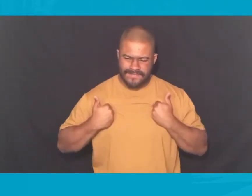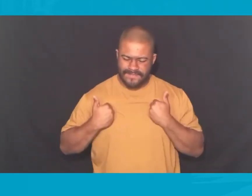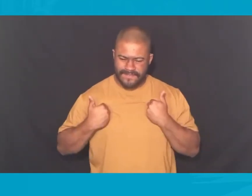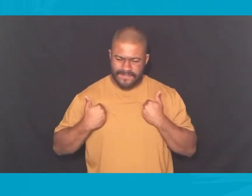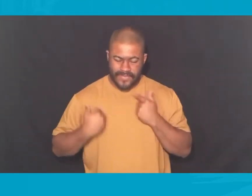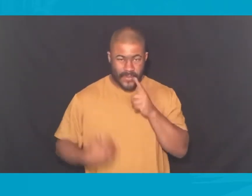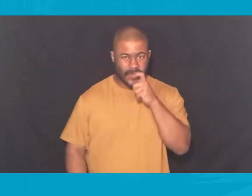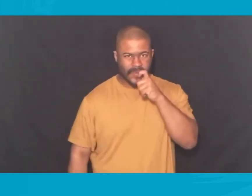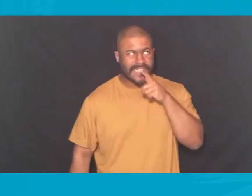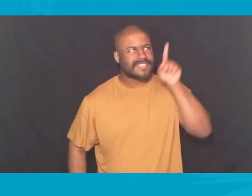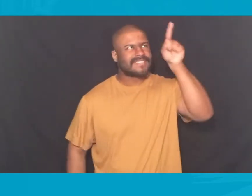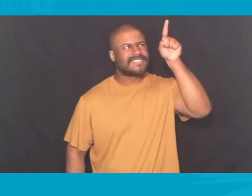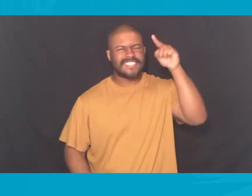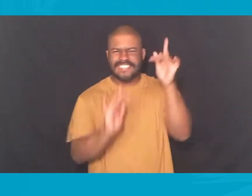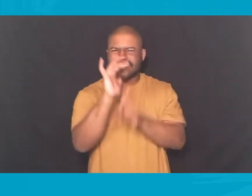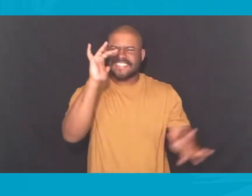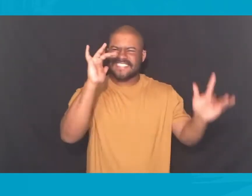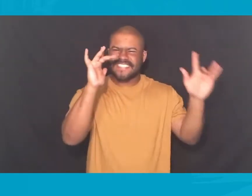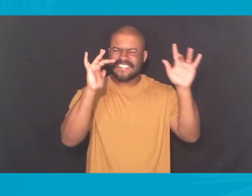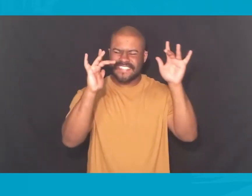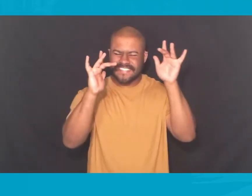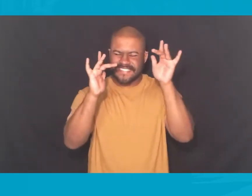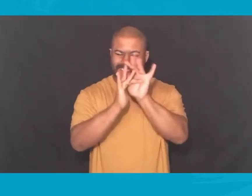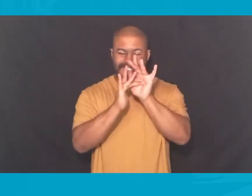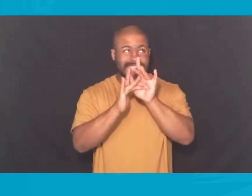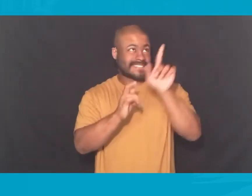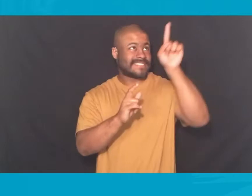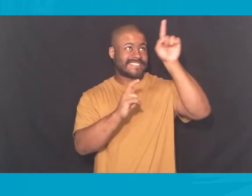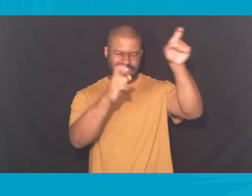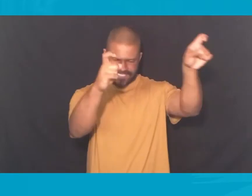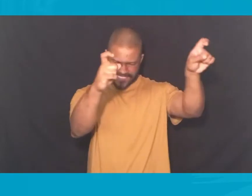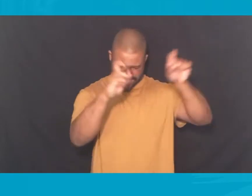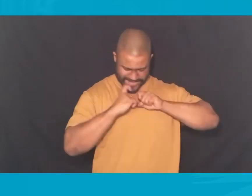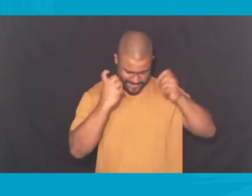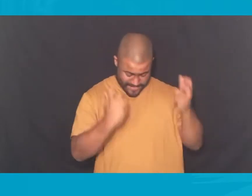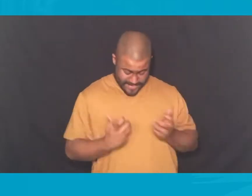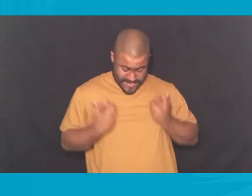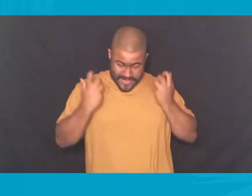I have a hope found in your Name